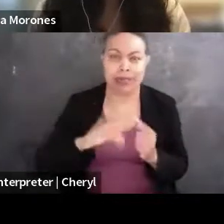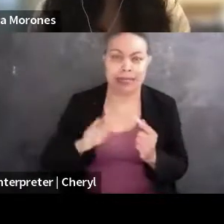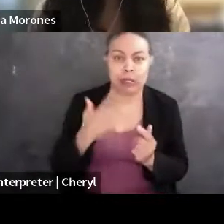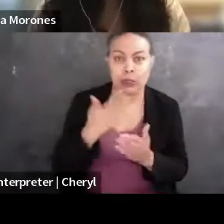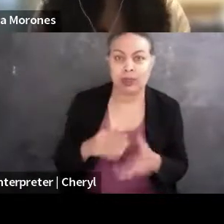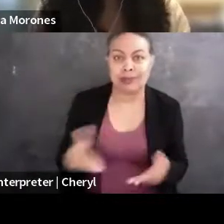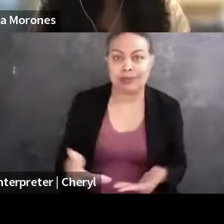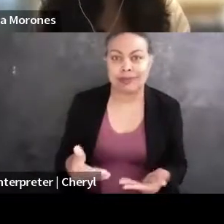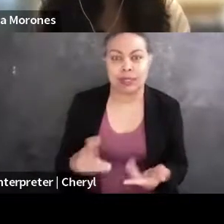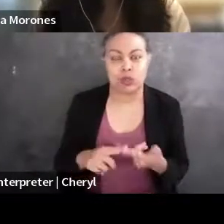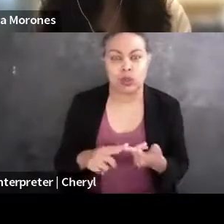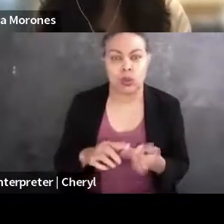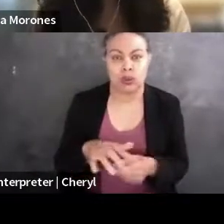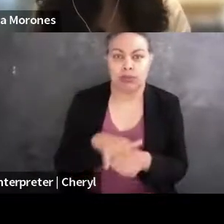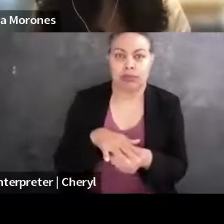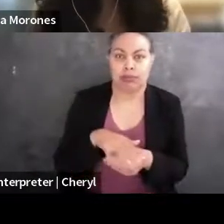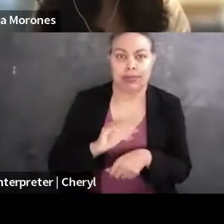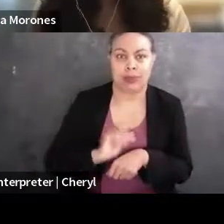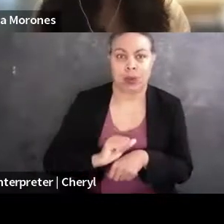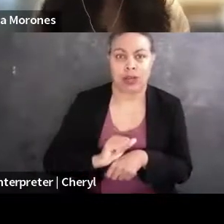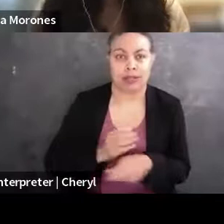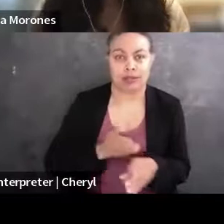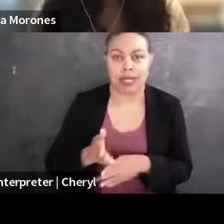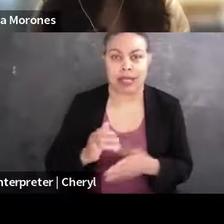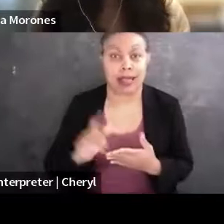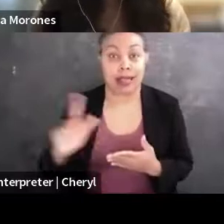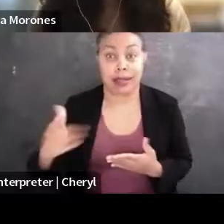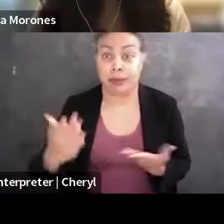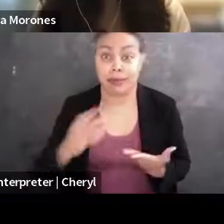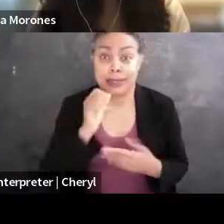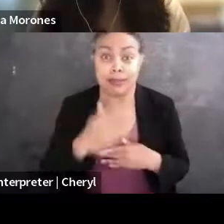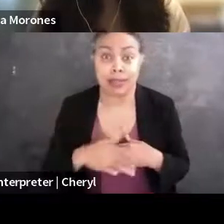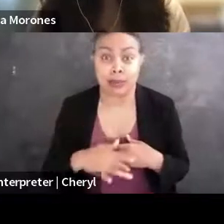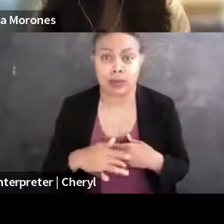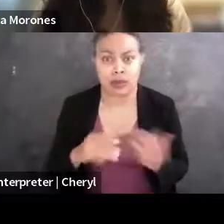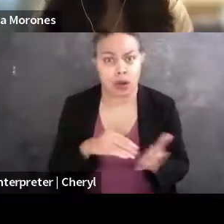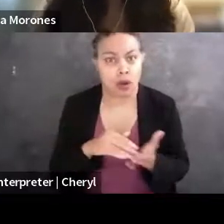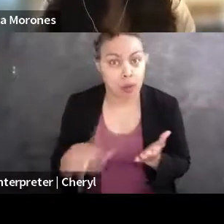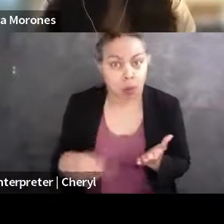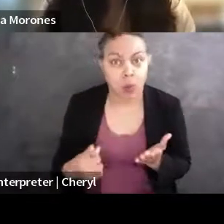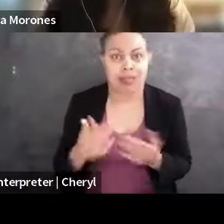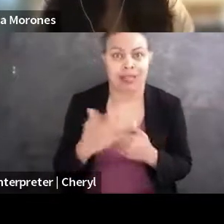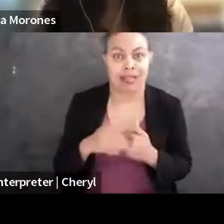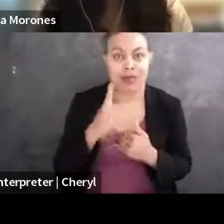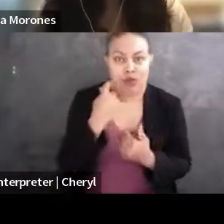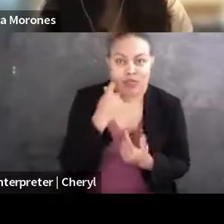that you might not get later because they're often only open to recently graduated attorneys.